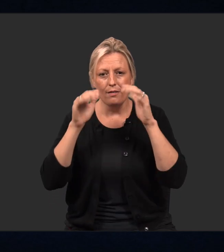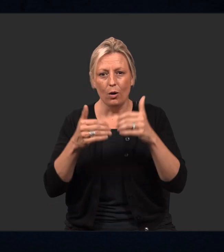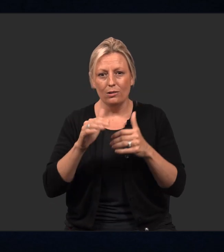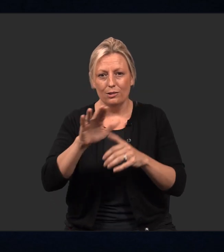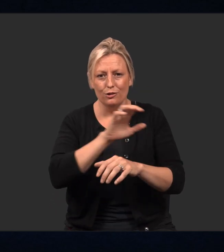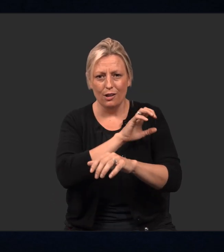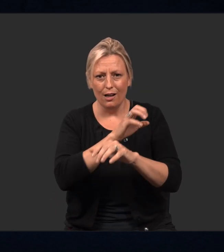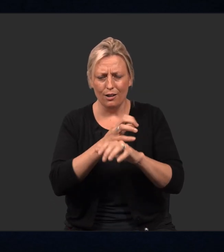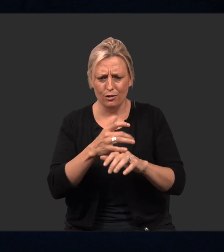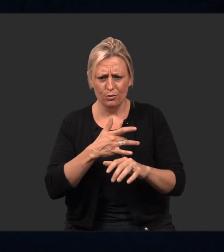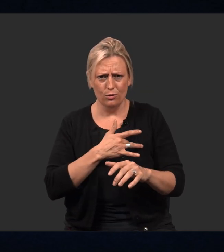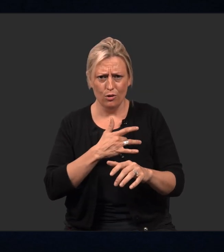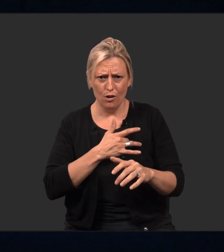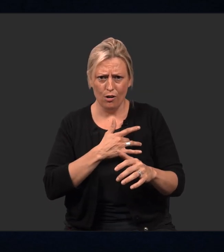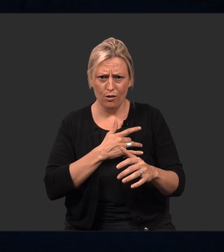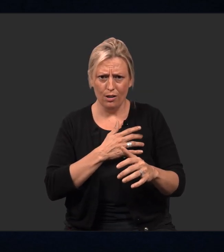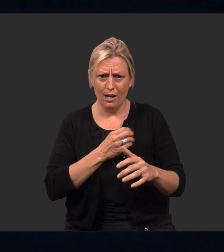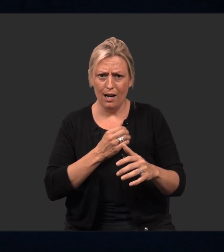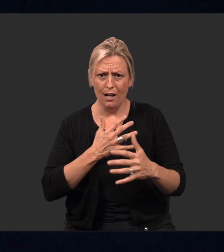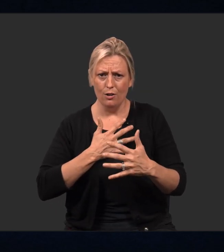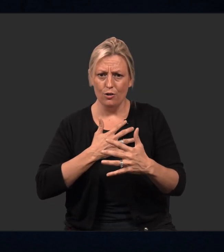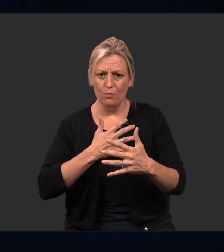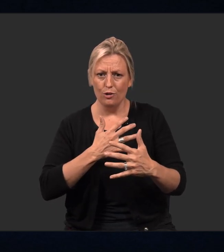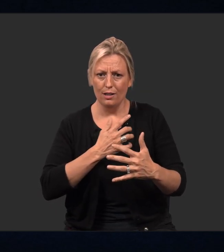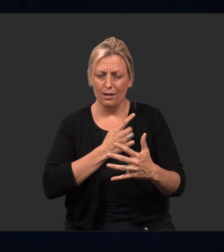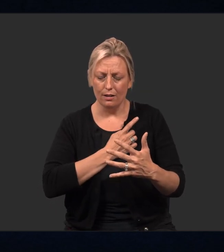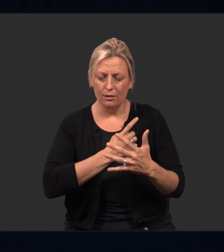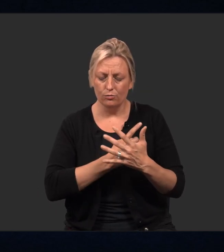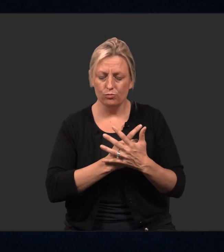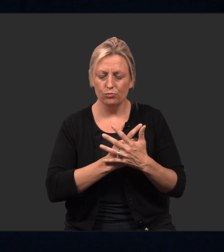Focus on your energy inward, to your heart, and your breath.